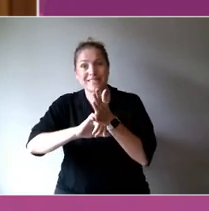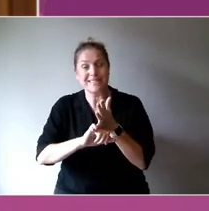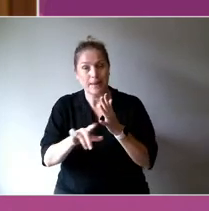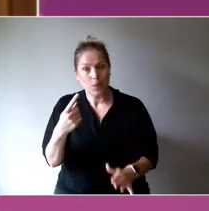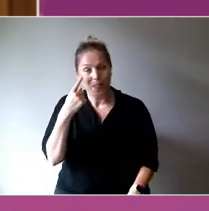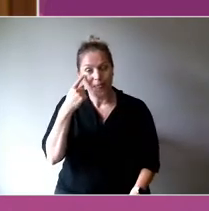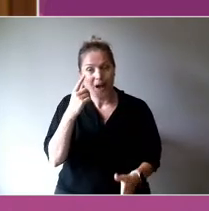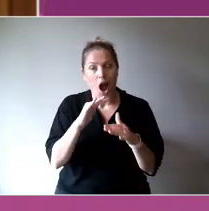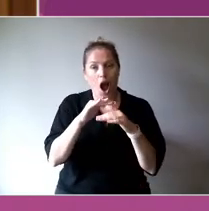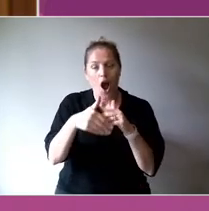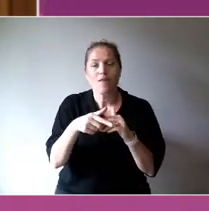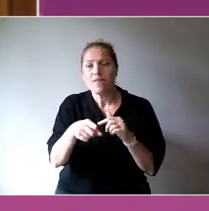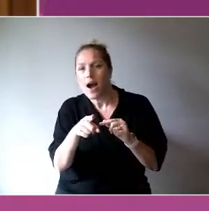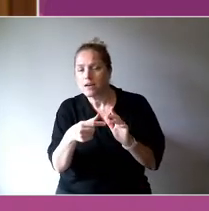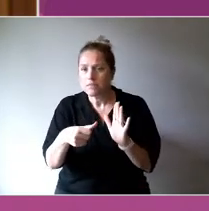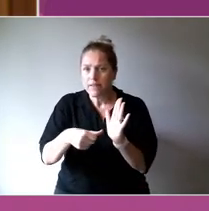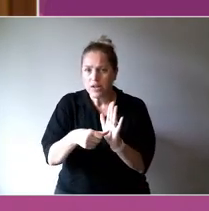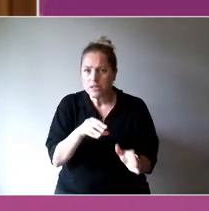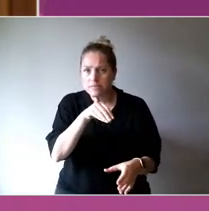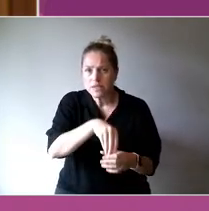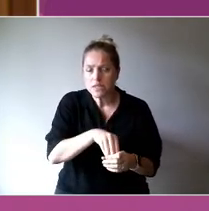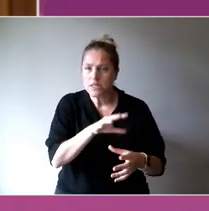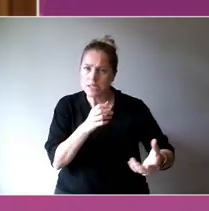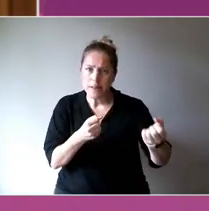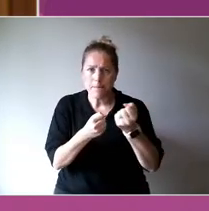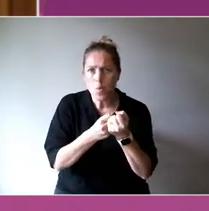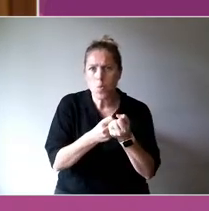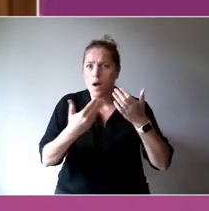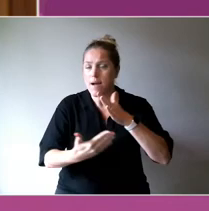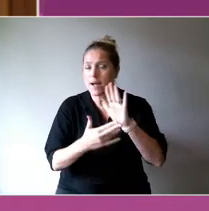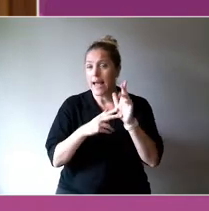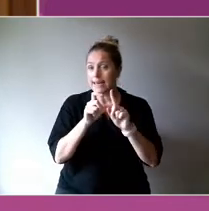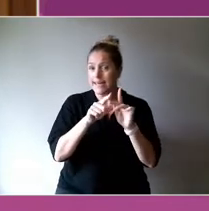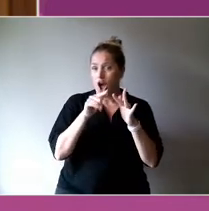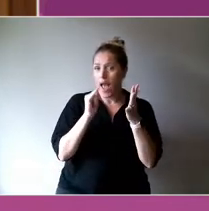in the support and, you know, under the NDIS, psychosocial disability is a thing that's